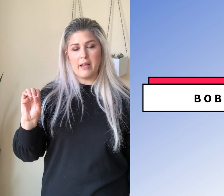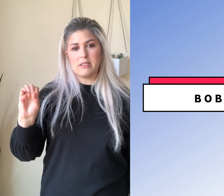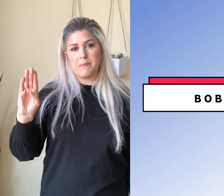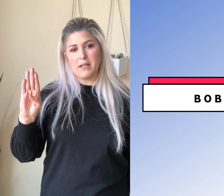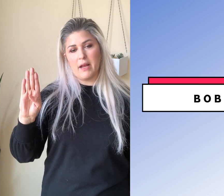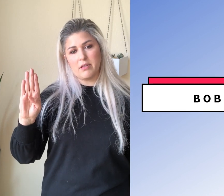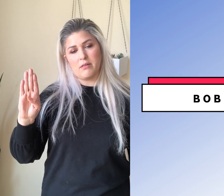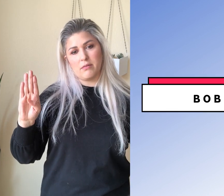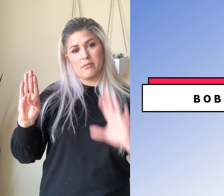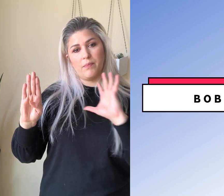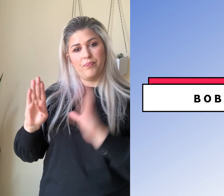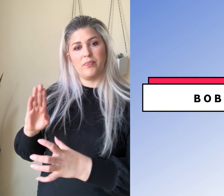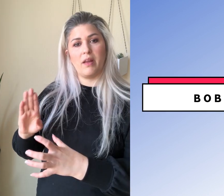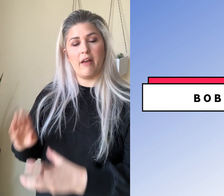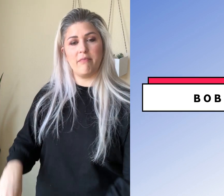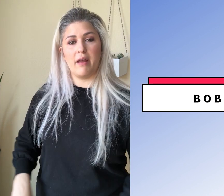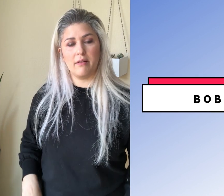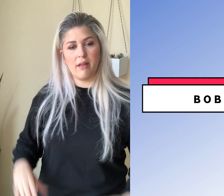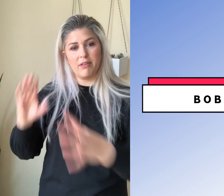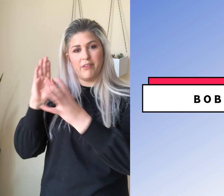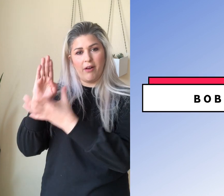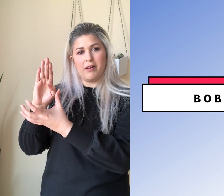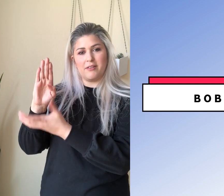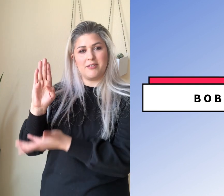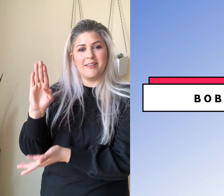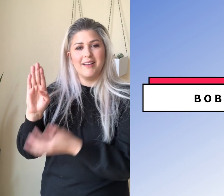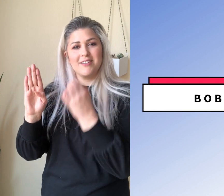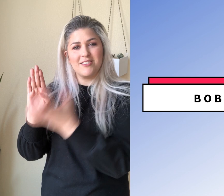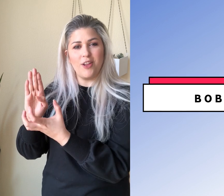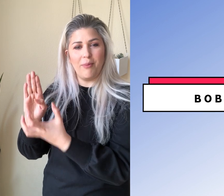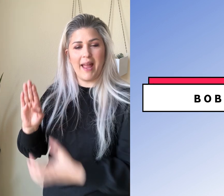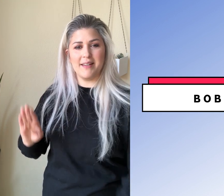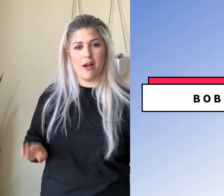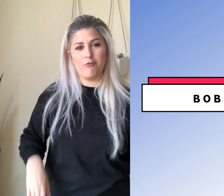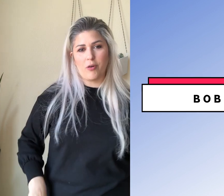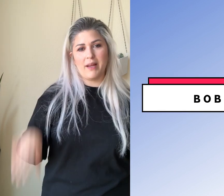I typically have to have my lovely video editors. Slow my hand down for me.